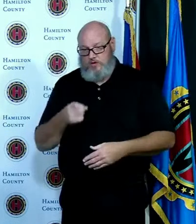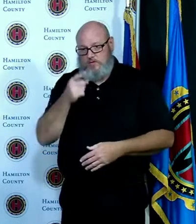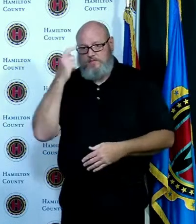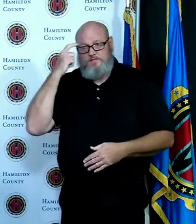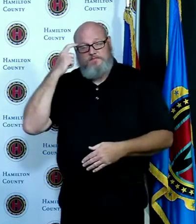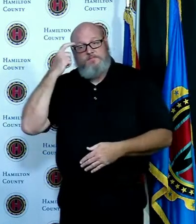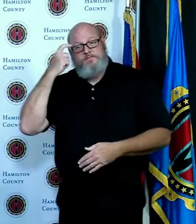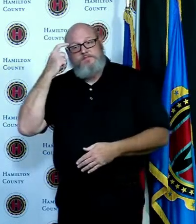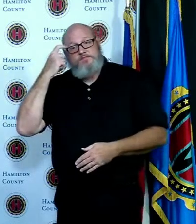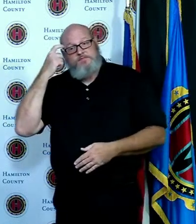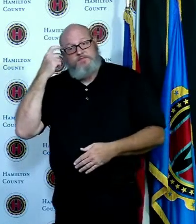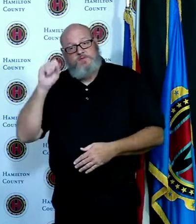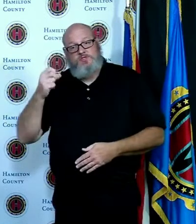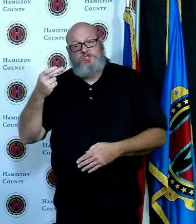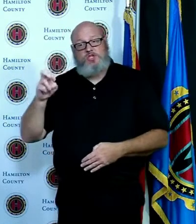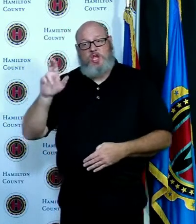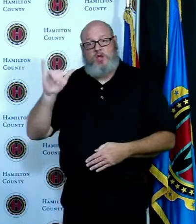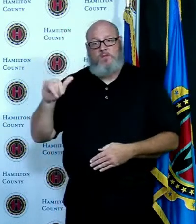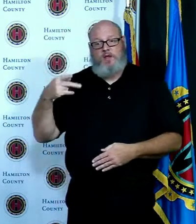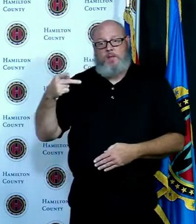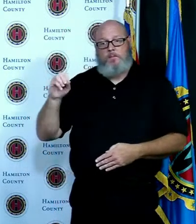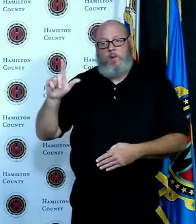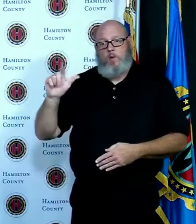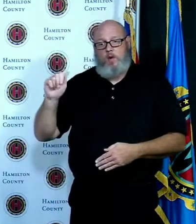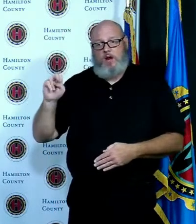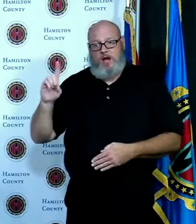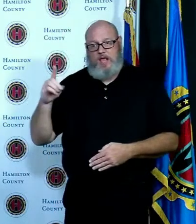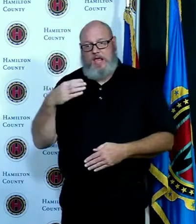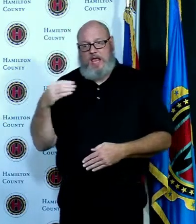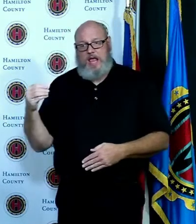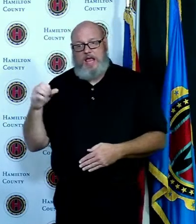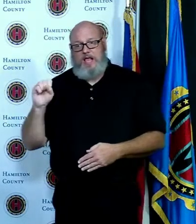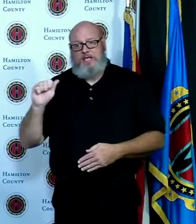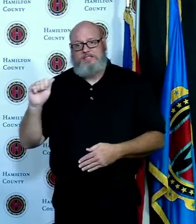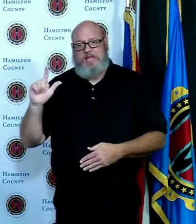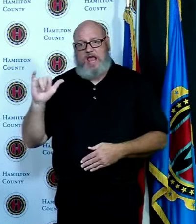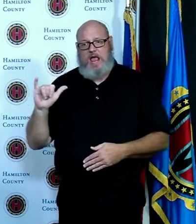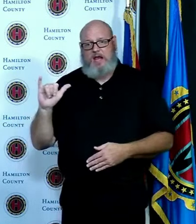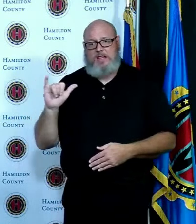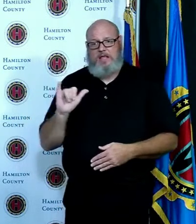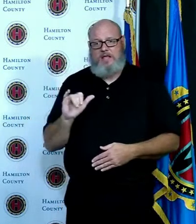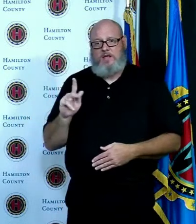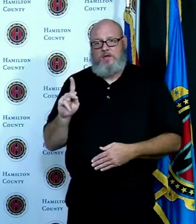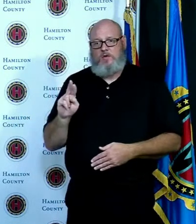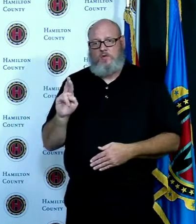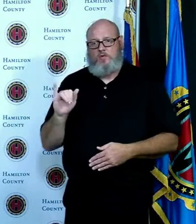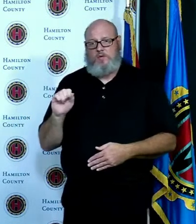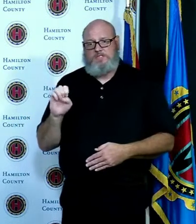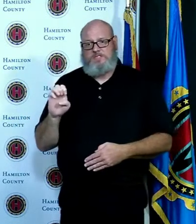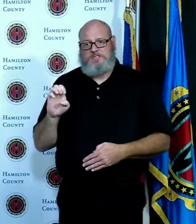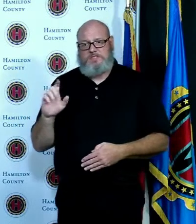are joining us virtually hello ladies thank you for joining us and so Sherry I'm going